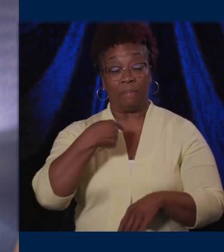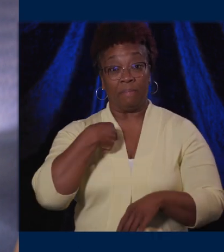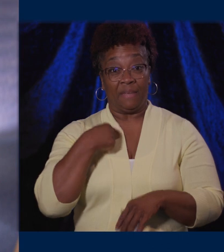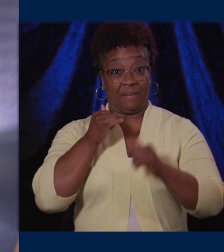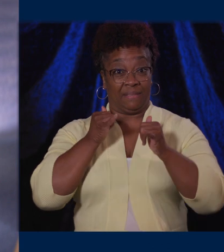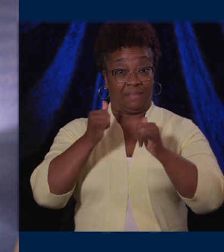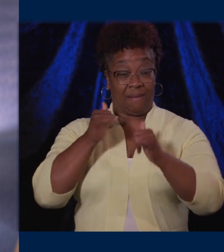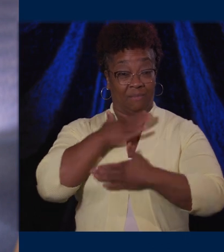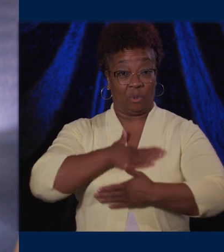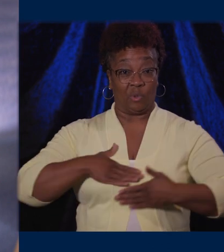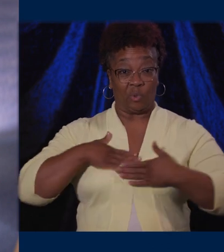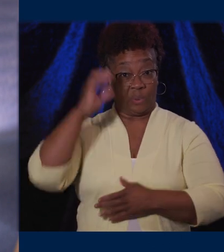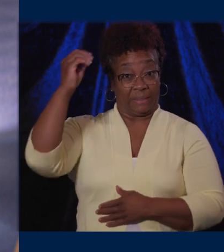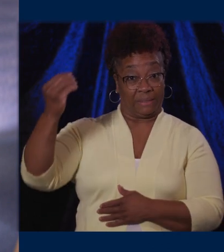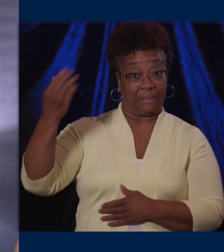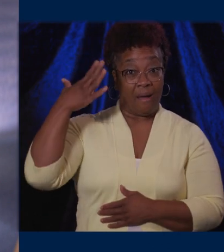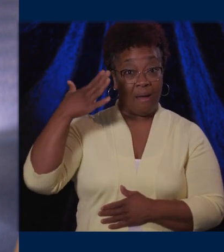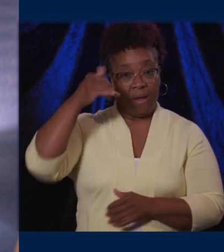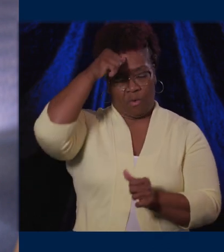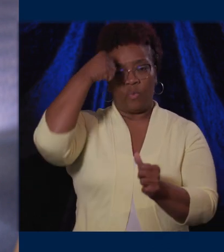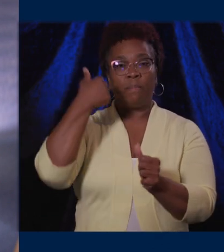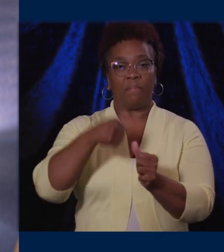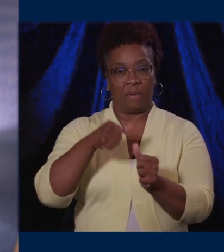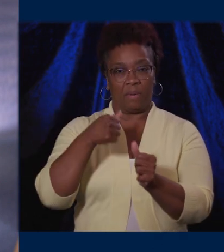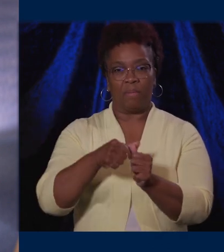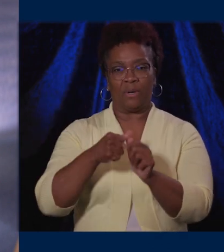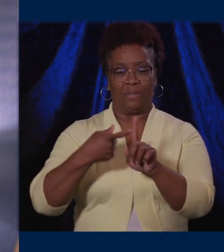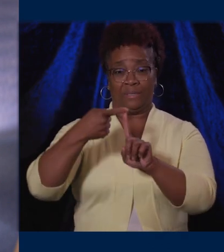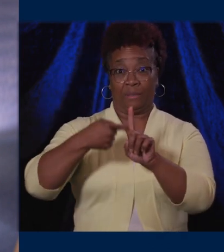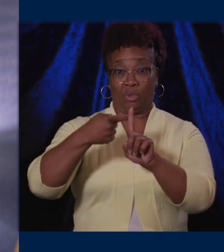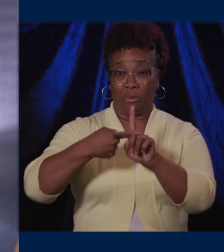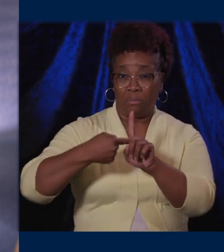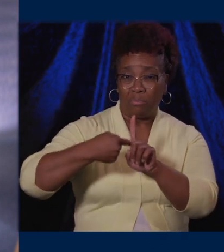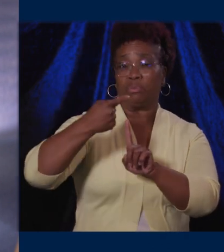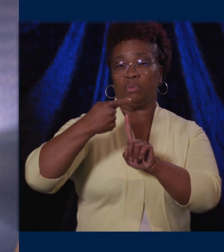enjoying the sunshine, it’s also important to think about what our rising temperatures mean for